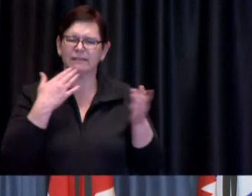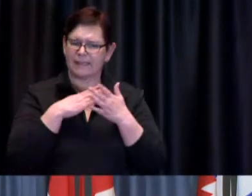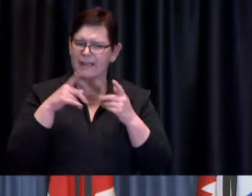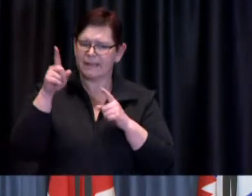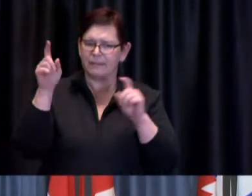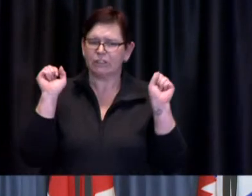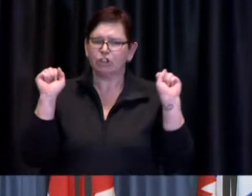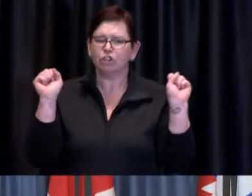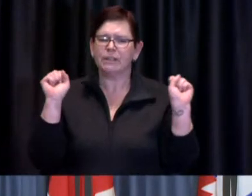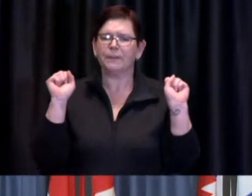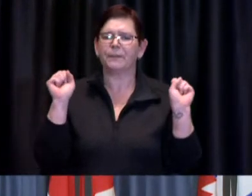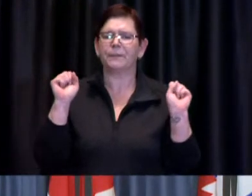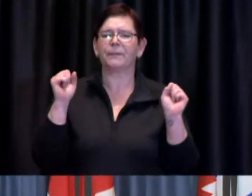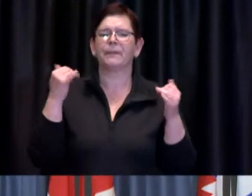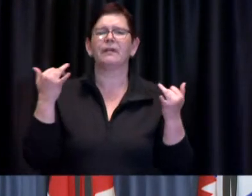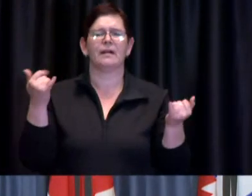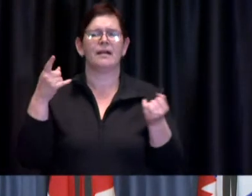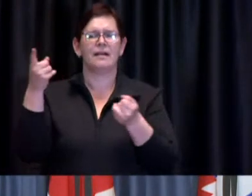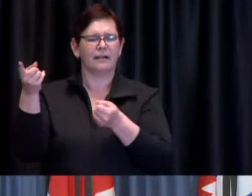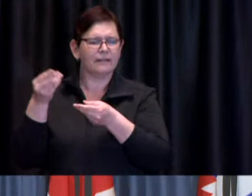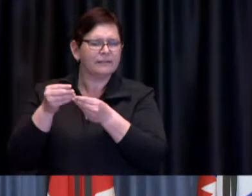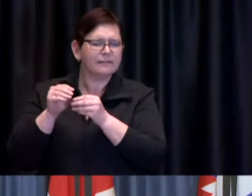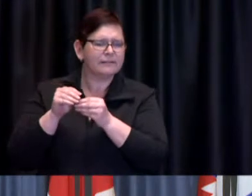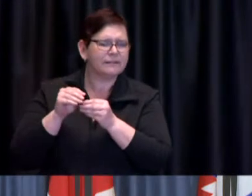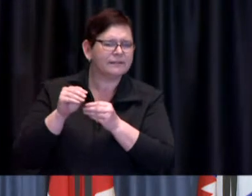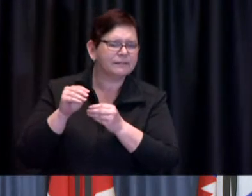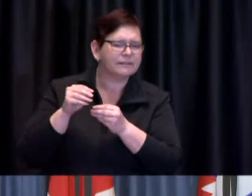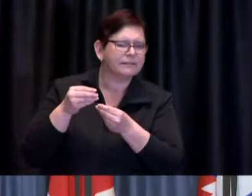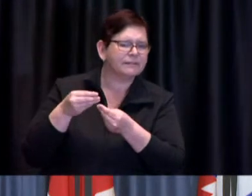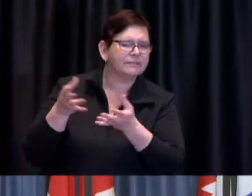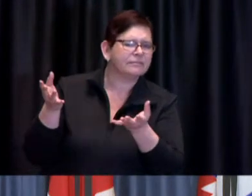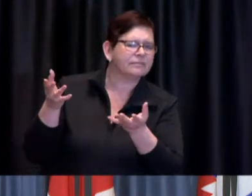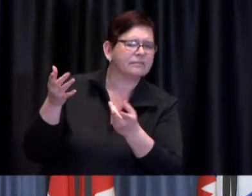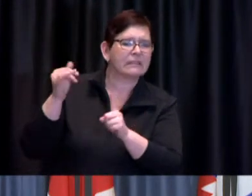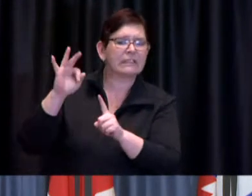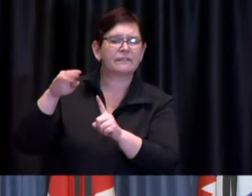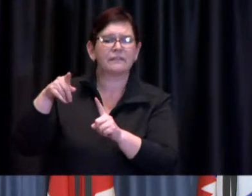their clients uh telling them if they get a note saying that they have a physical